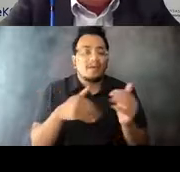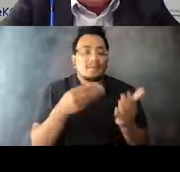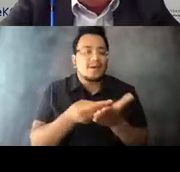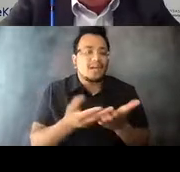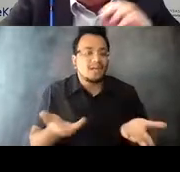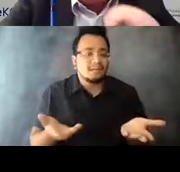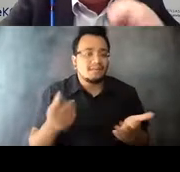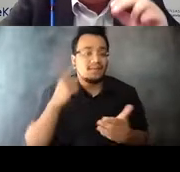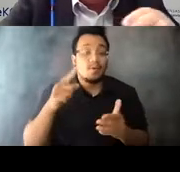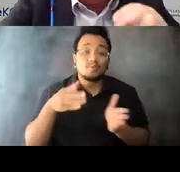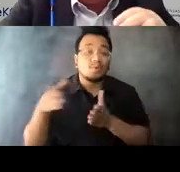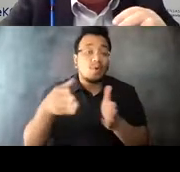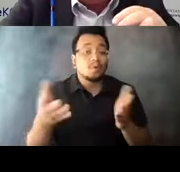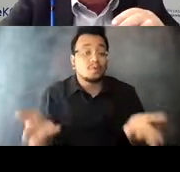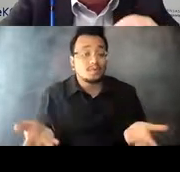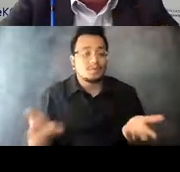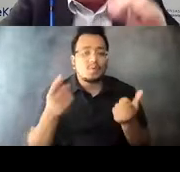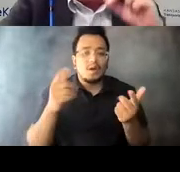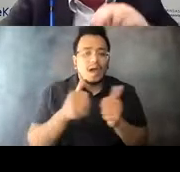15:04:28 What do you want to invest in, all right?